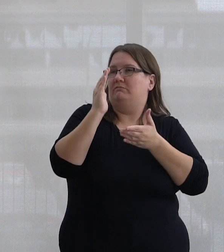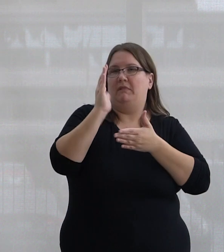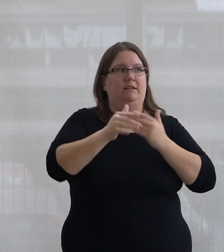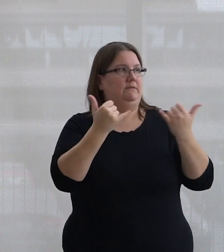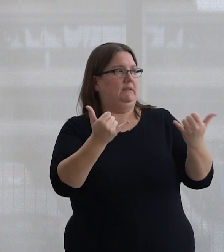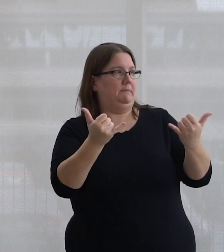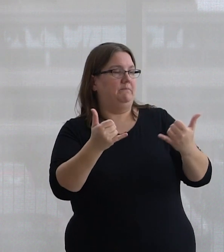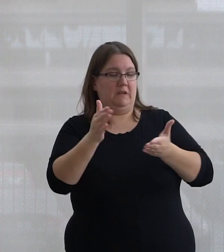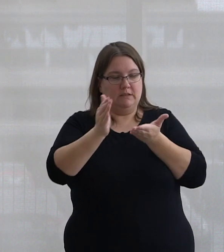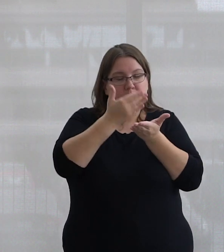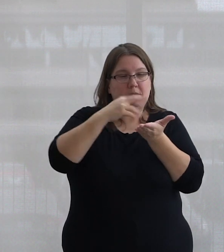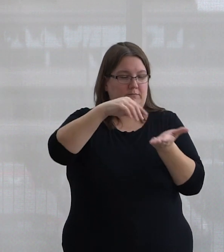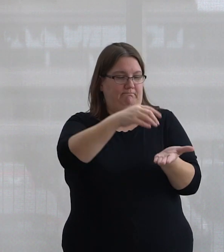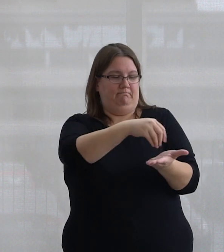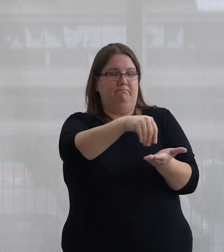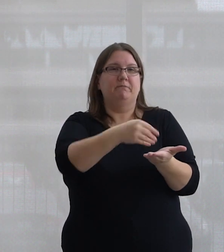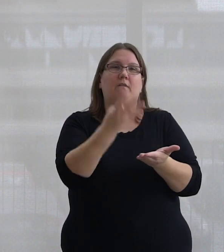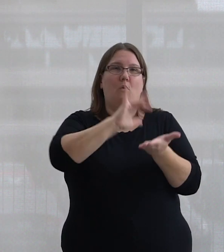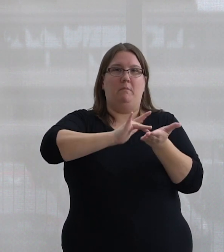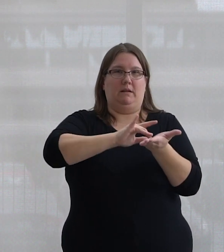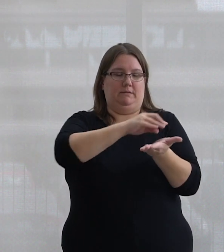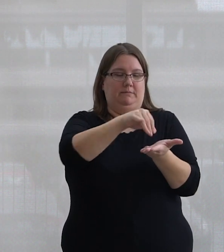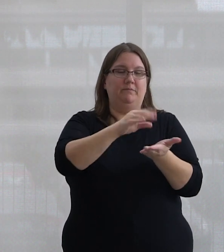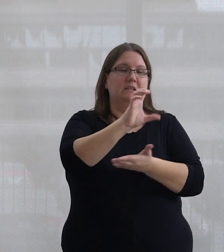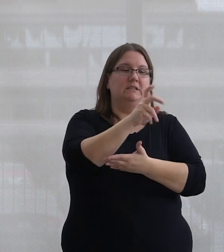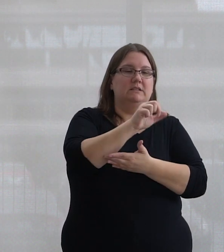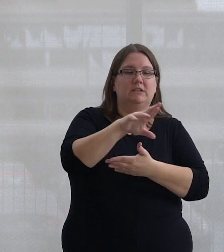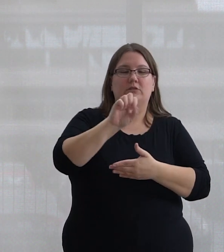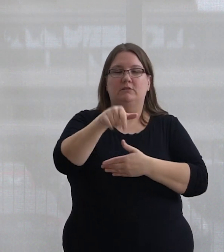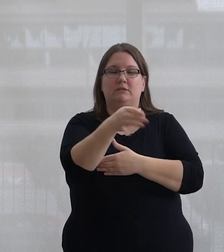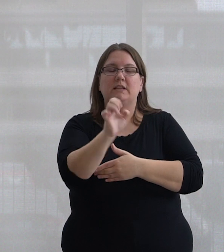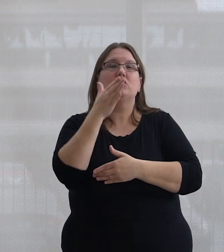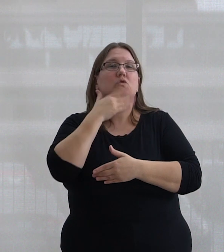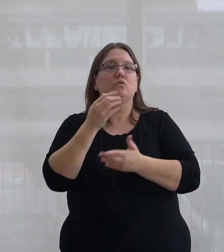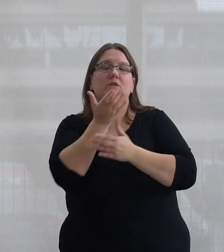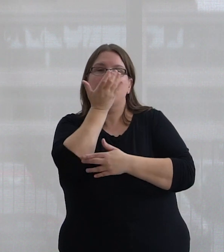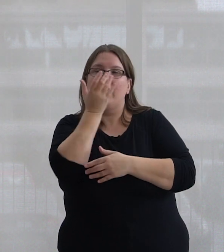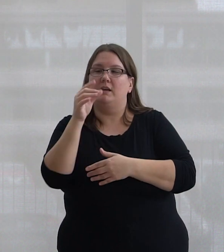Smudging involves the burning of our four traditional medicines, cedar, sage, sweet grass, and tobacco,